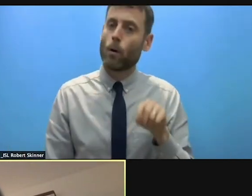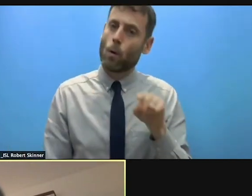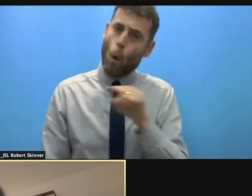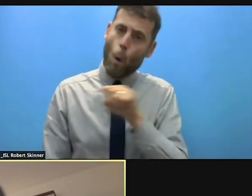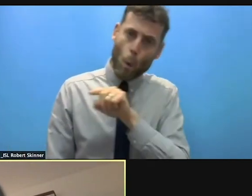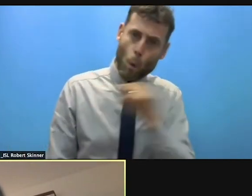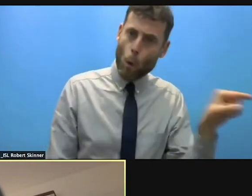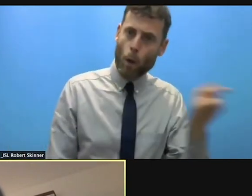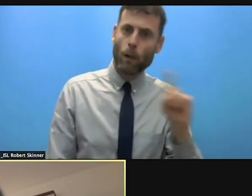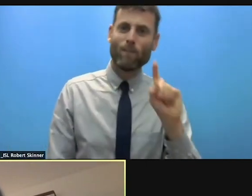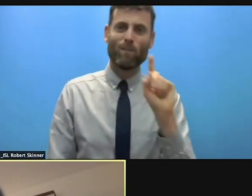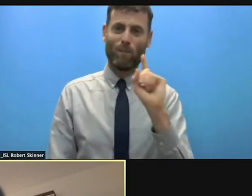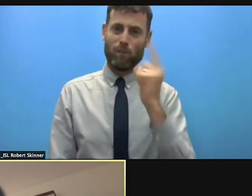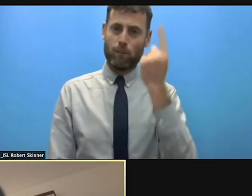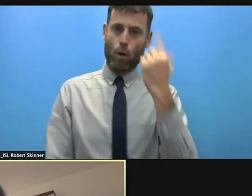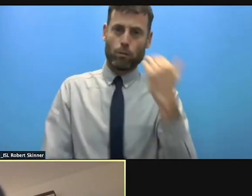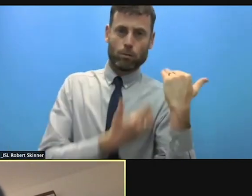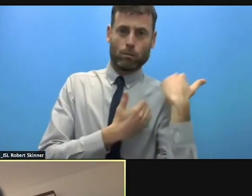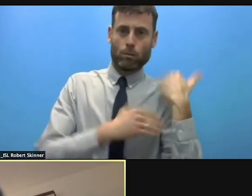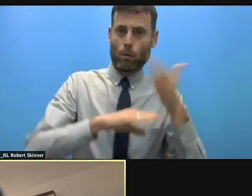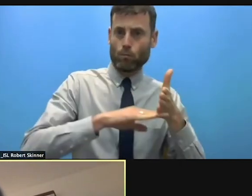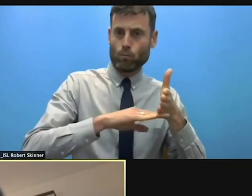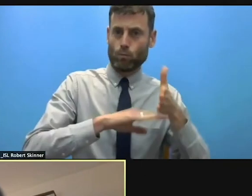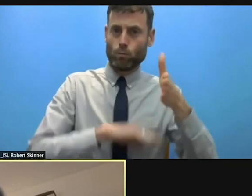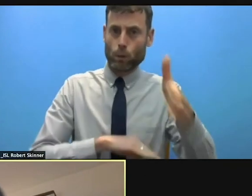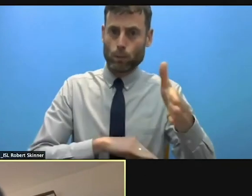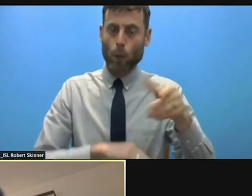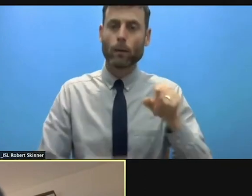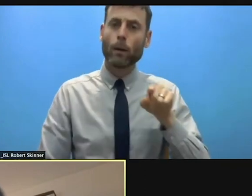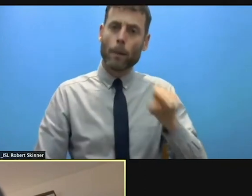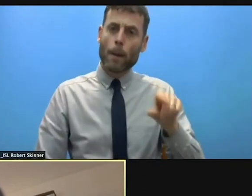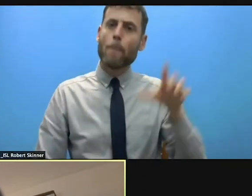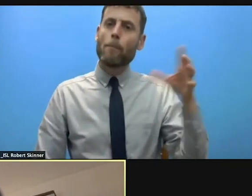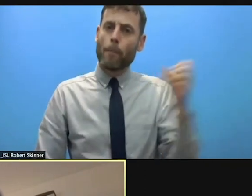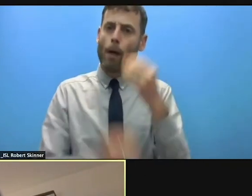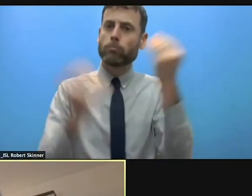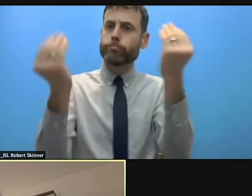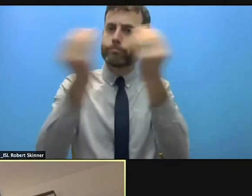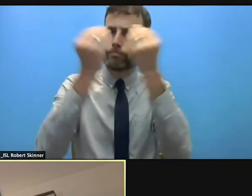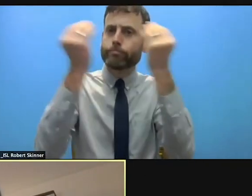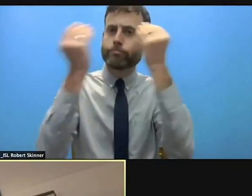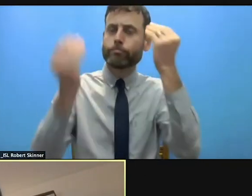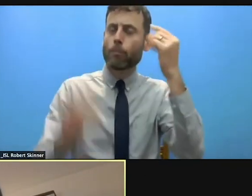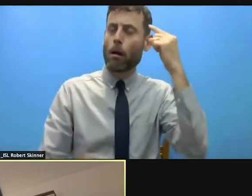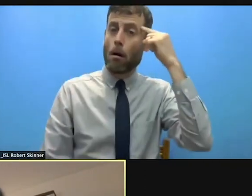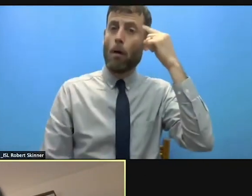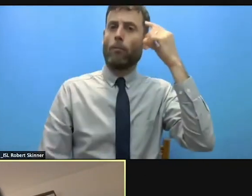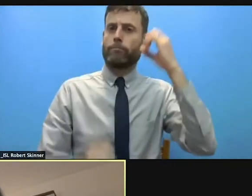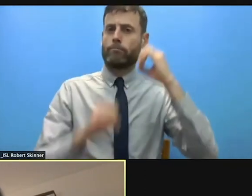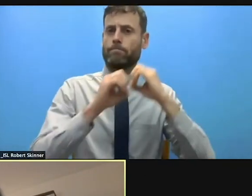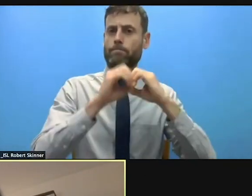what it means when people get traumatized because of the conflict that they have to live through.